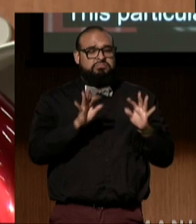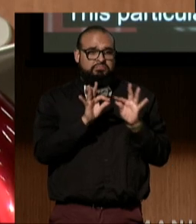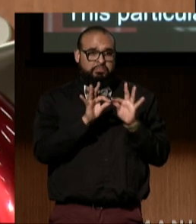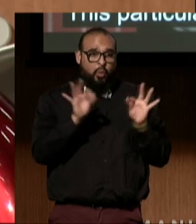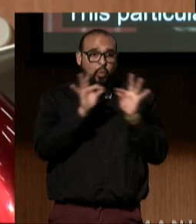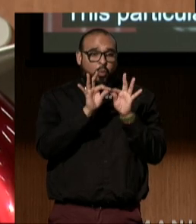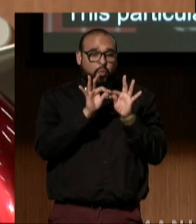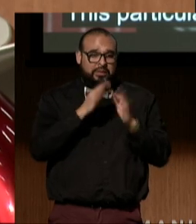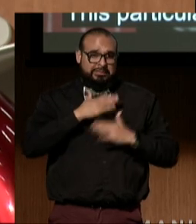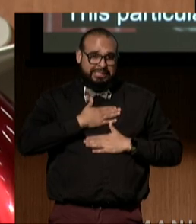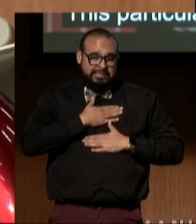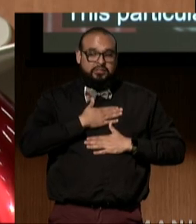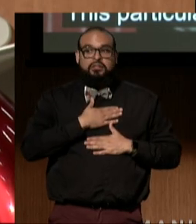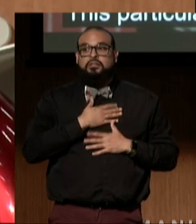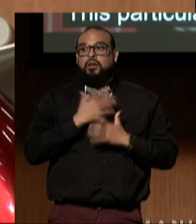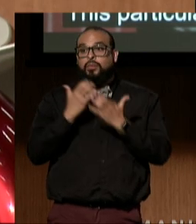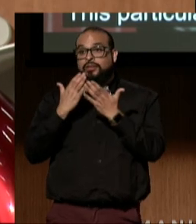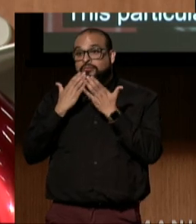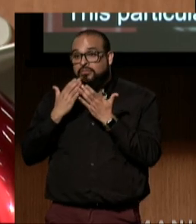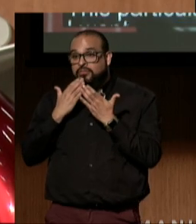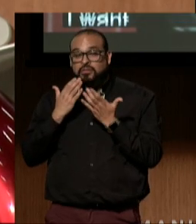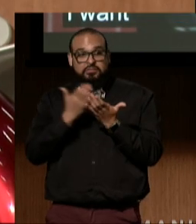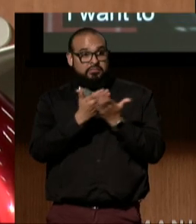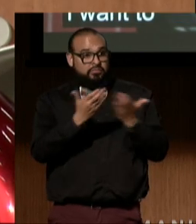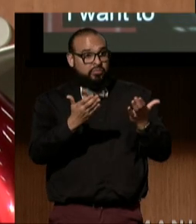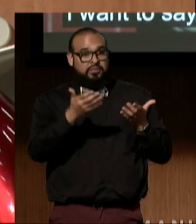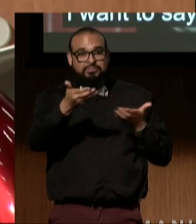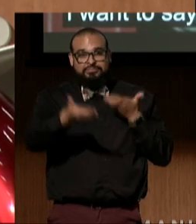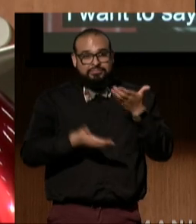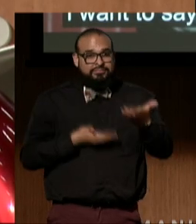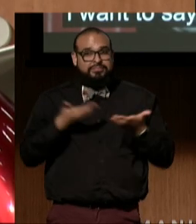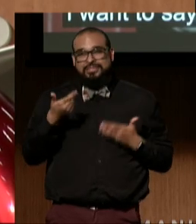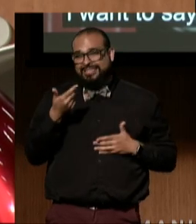I want to say thank you to all of our guests. Thank you all for being here.